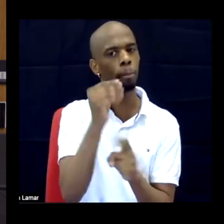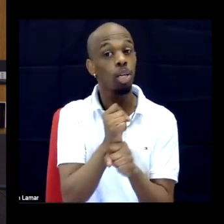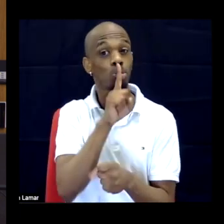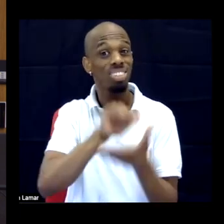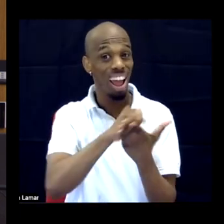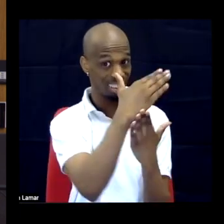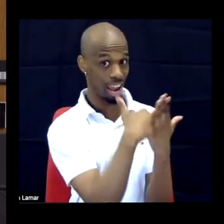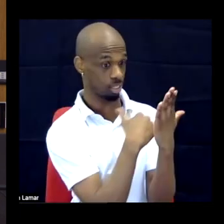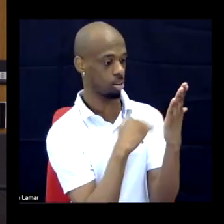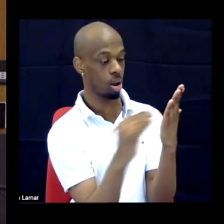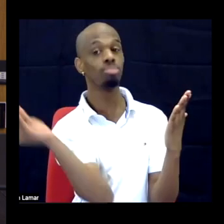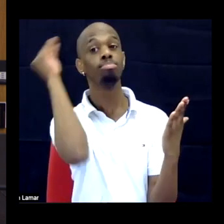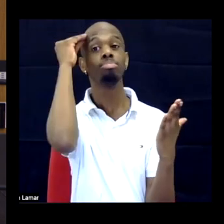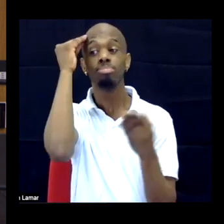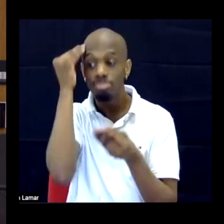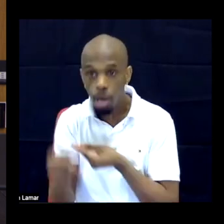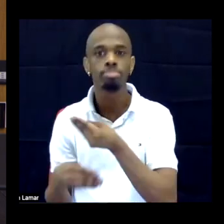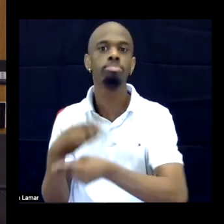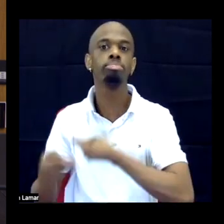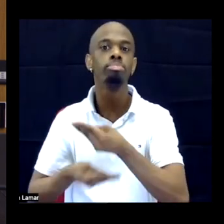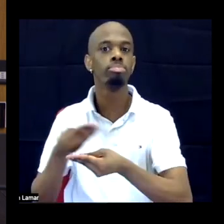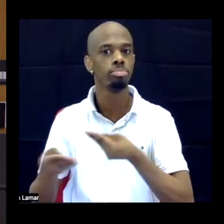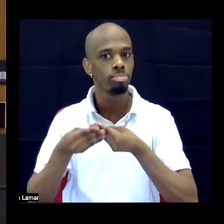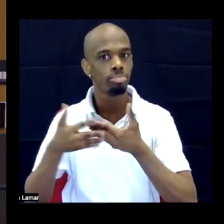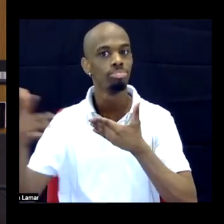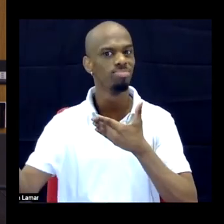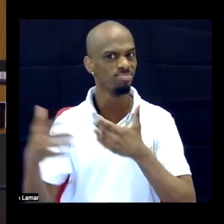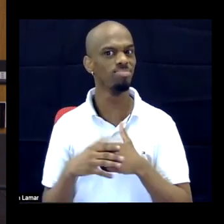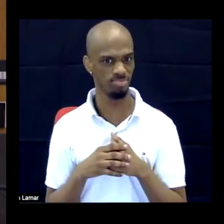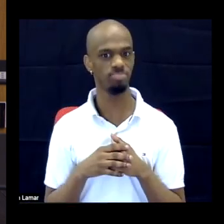So, that leads me to the historical question, because there's a really